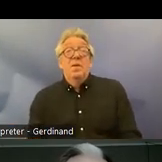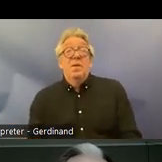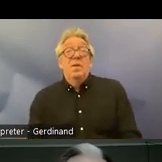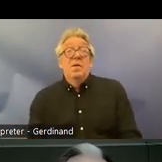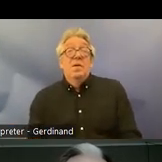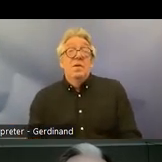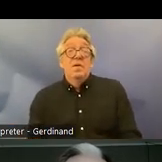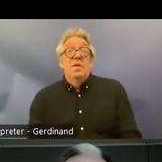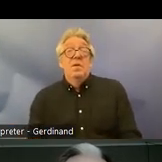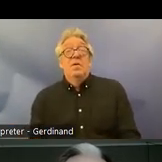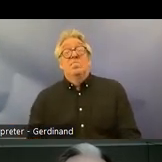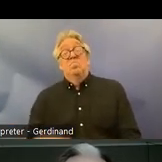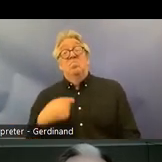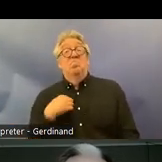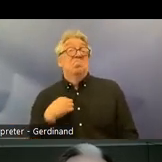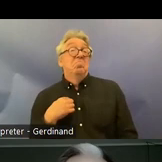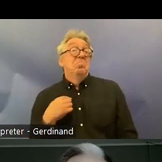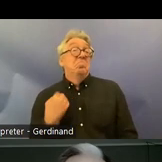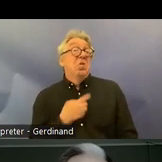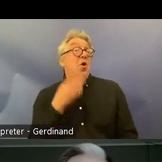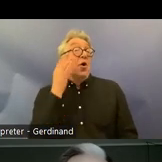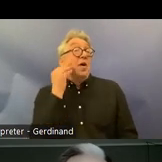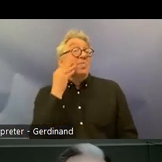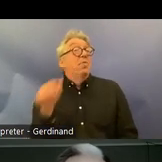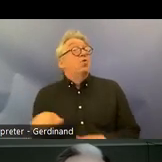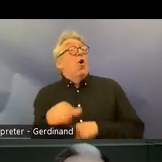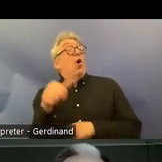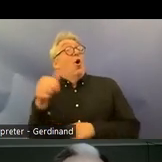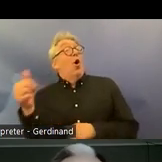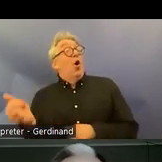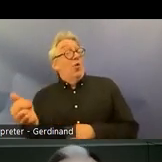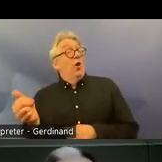experience from other conventions that are incorporated into National Law there